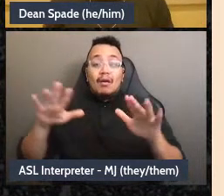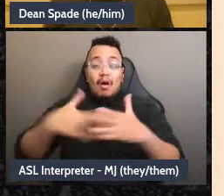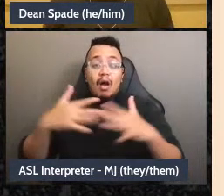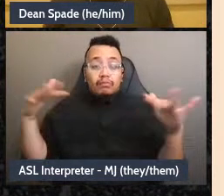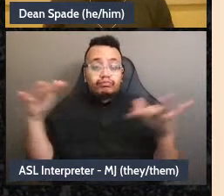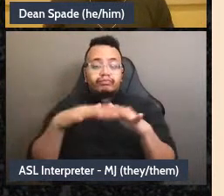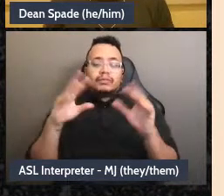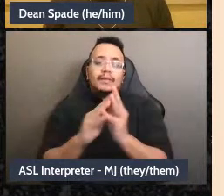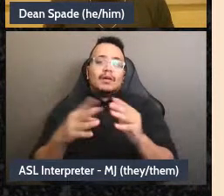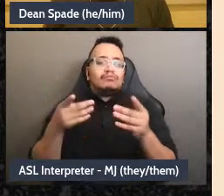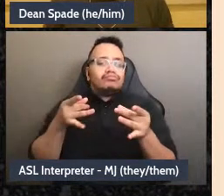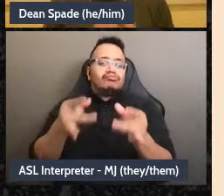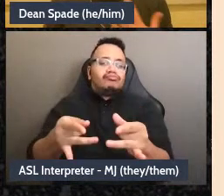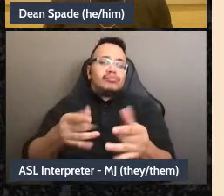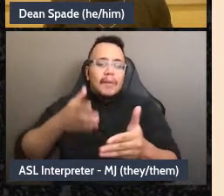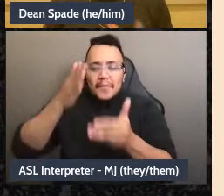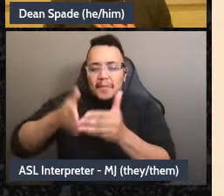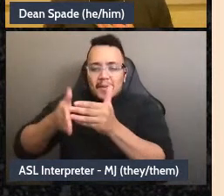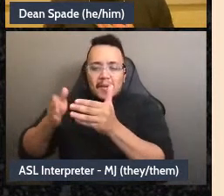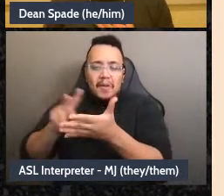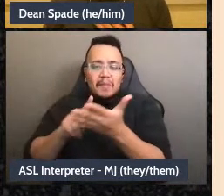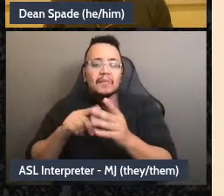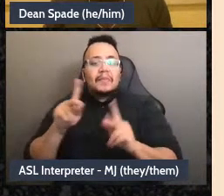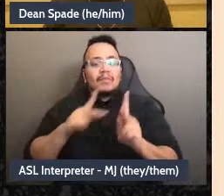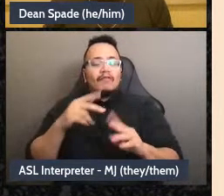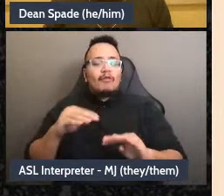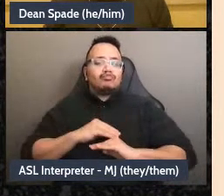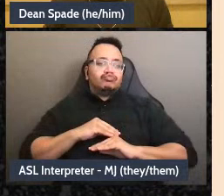and can make people feel a lot more satisfaction in the consensus process